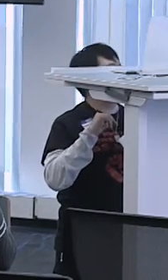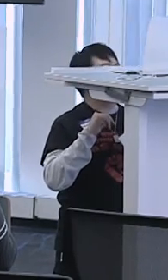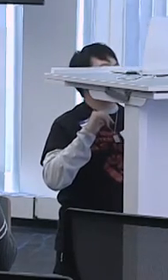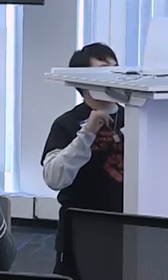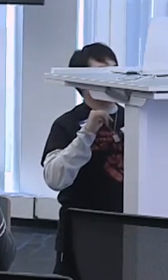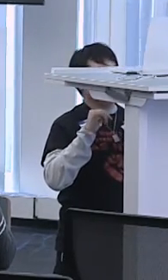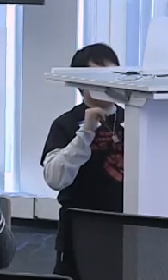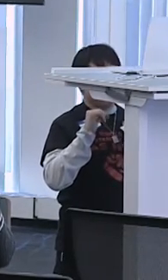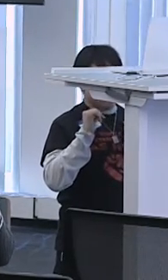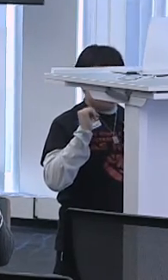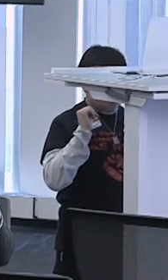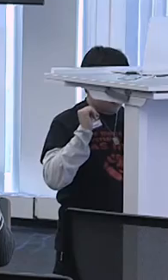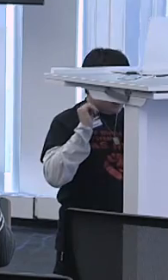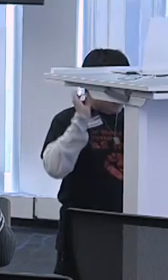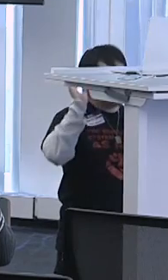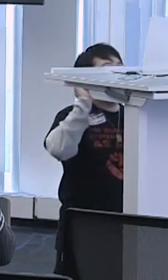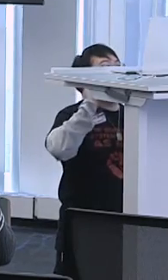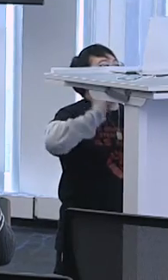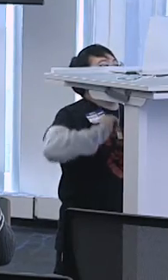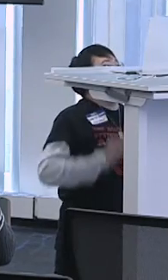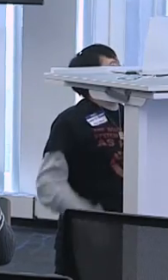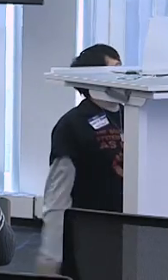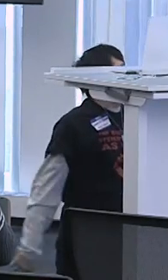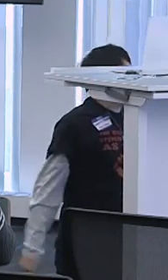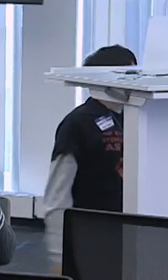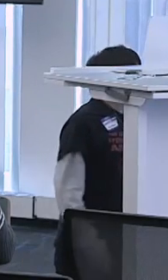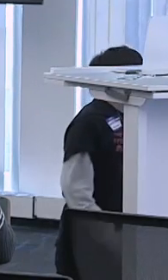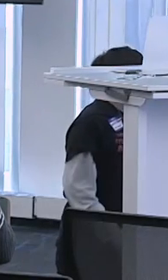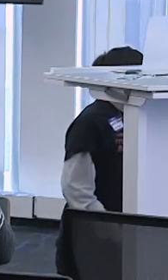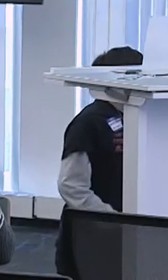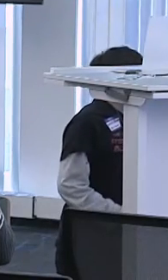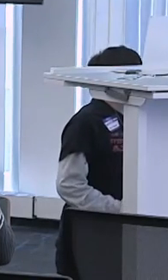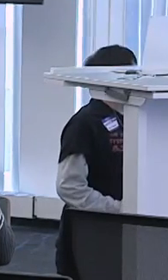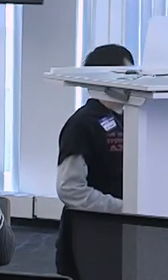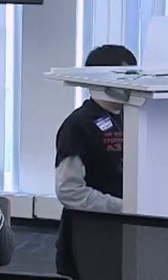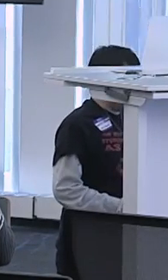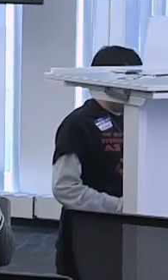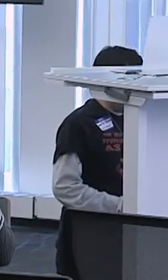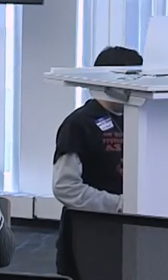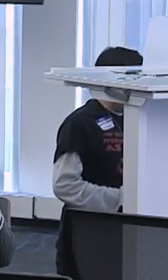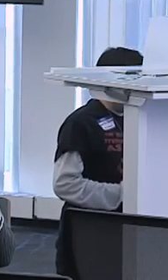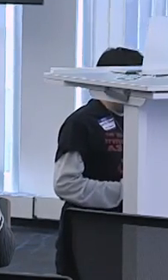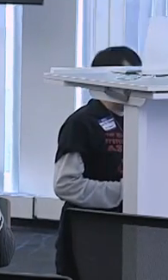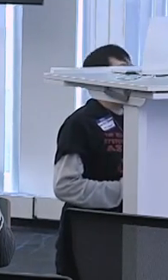is to take the life away from somebody who they wouldn't want to be like.